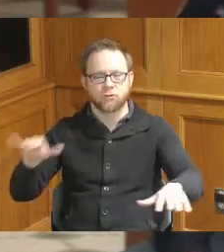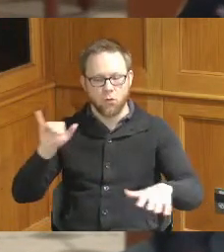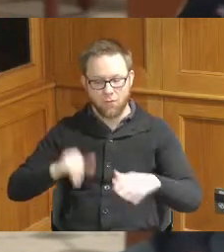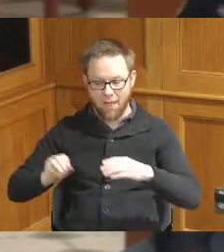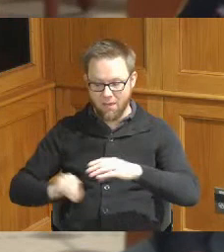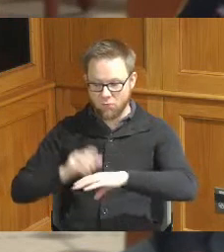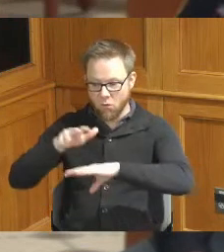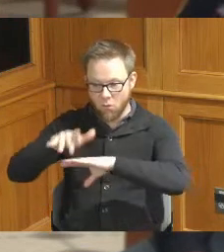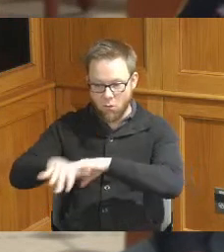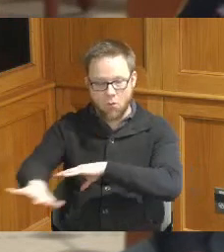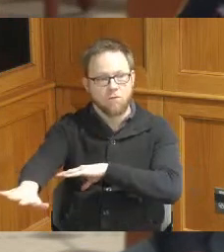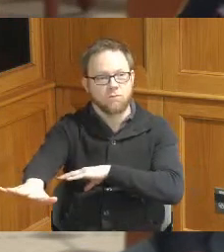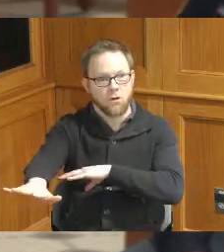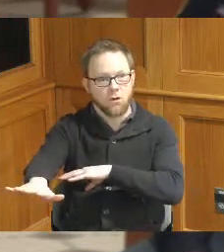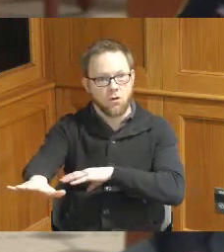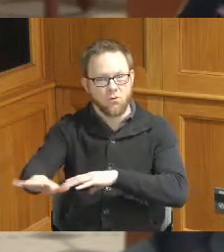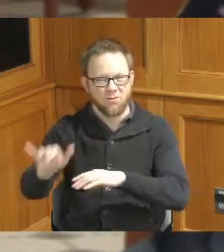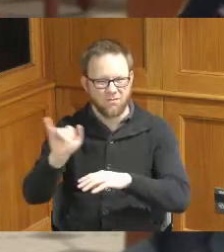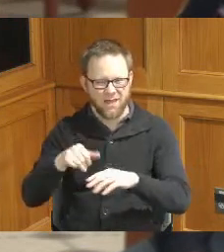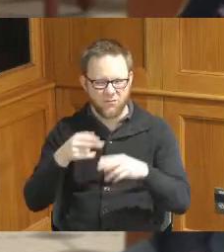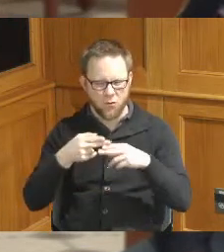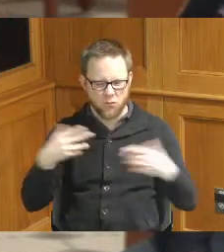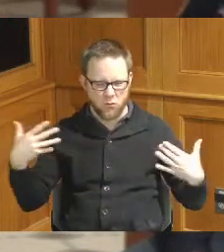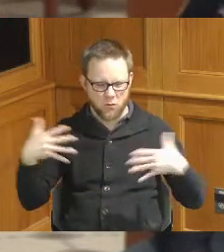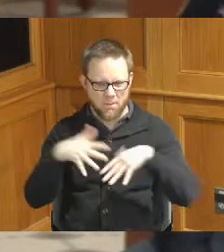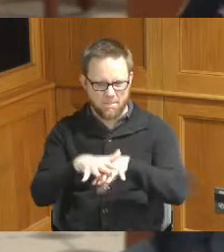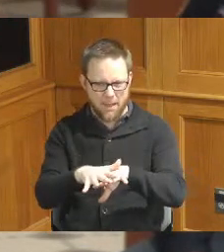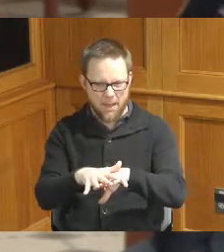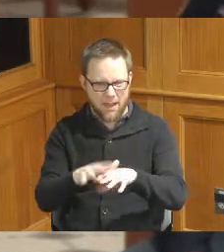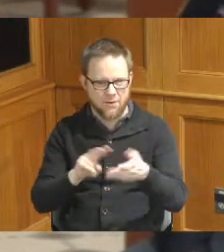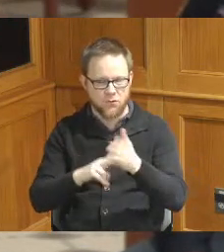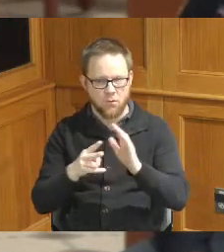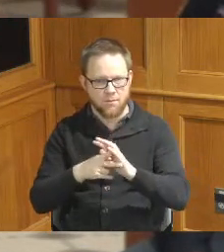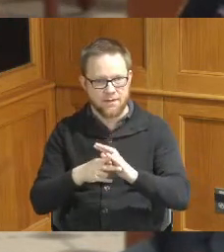are referred to as combined sewer overflow so these are points points in our system where the